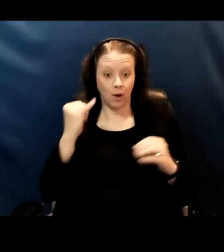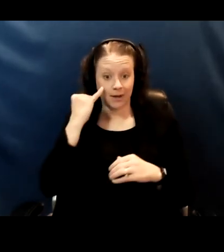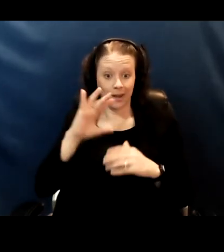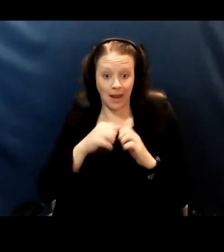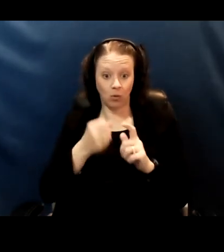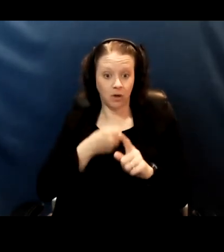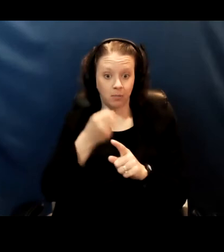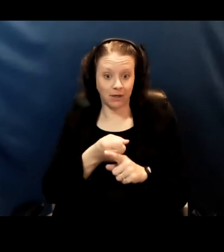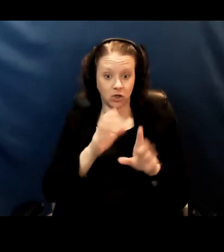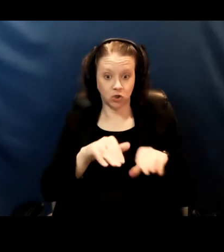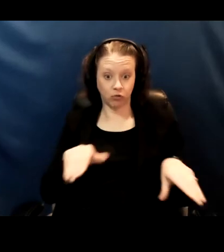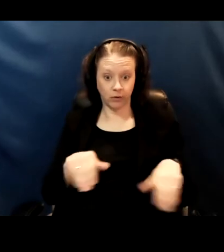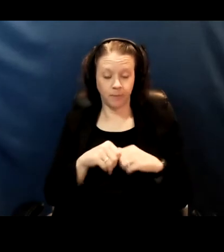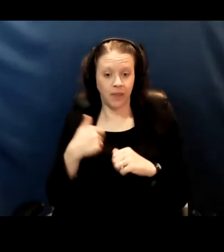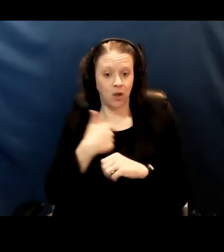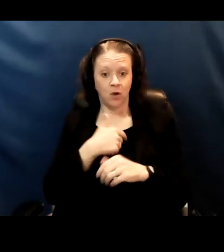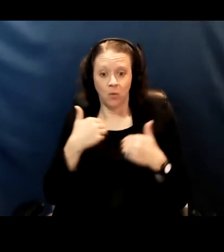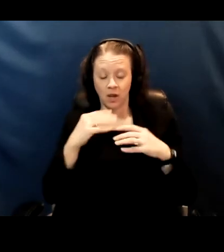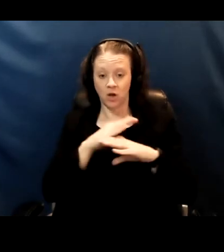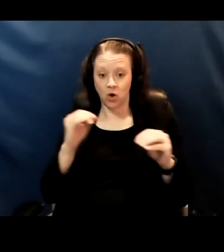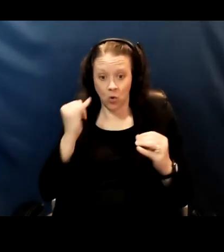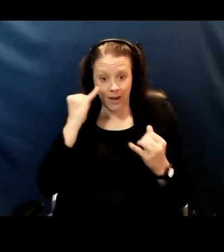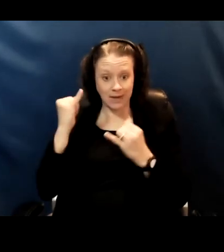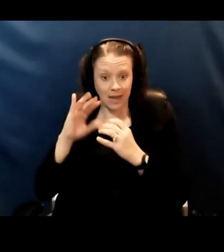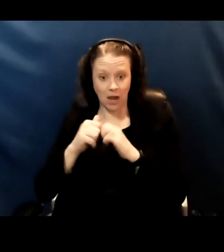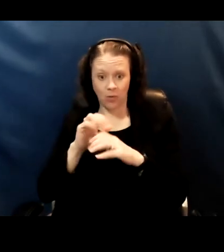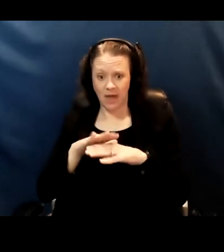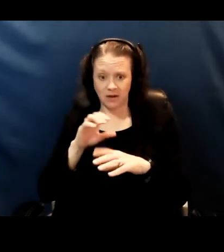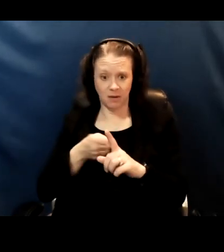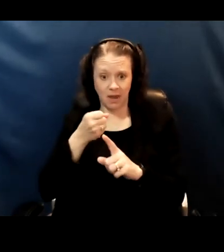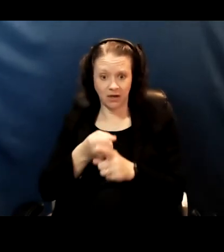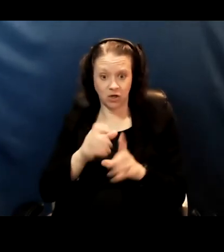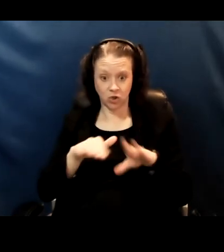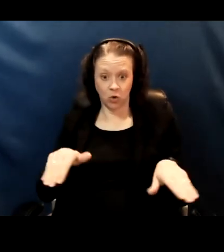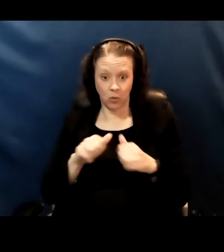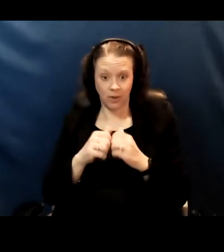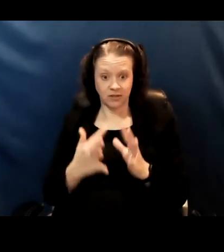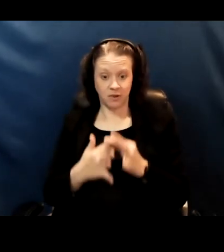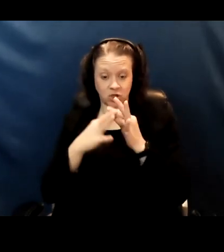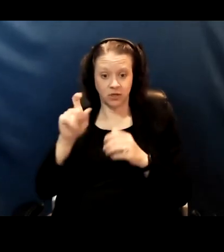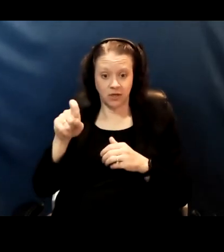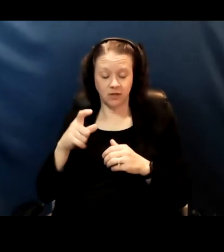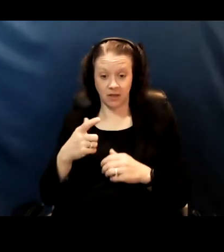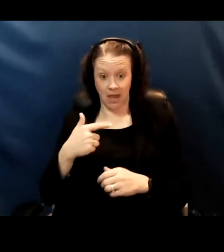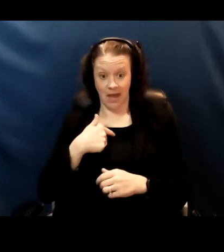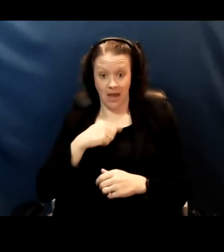We had no idea about how it impacted children with special needs. I personally called up several of my patients